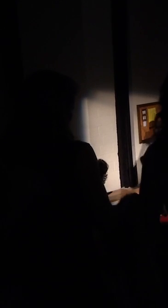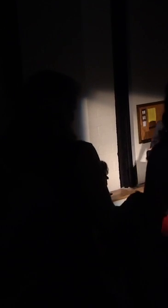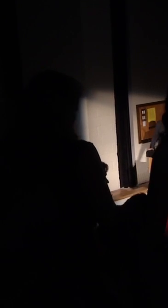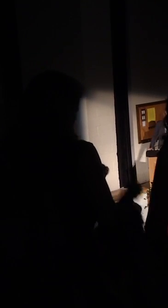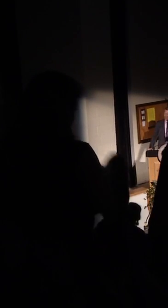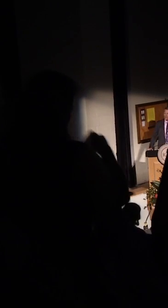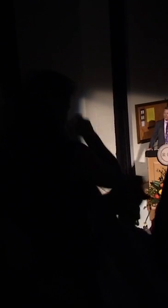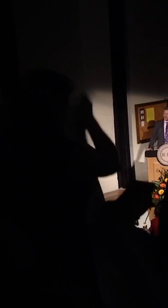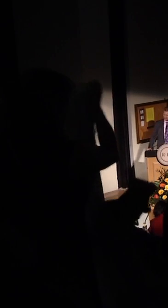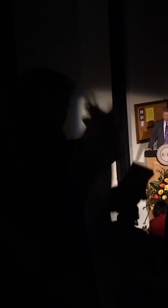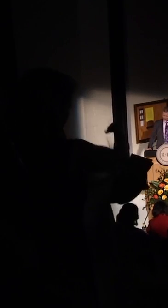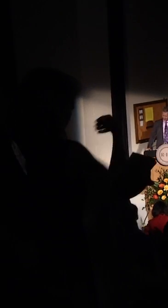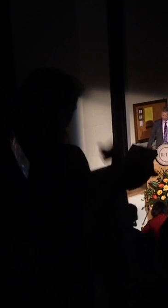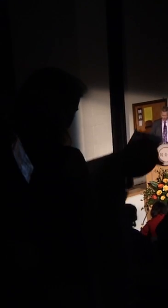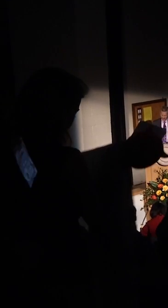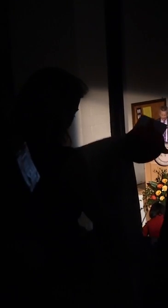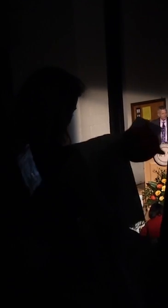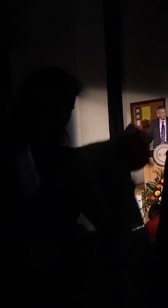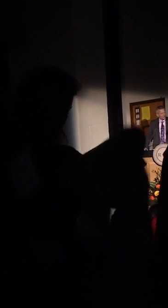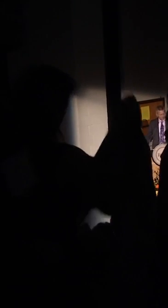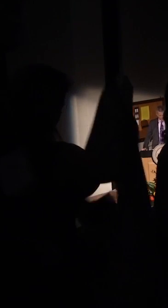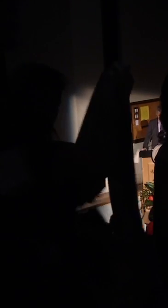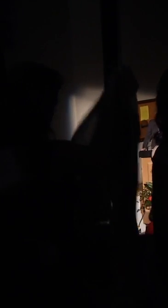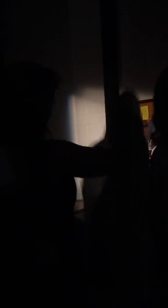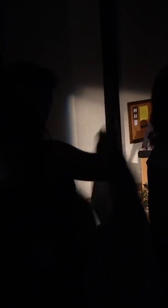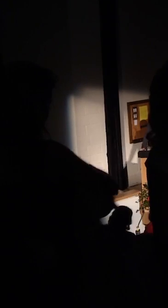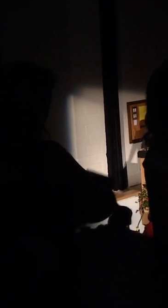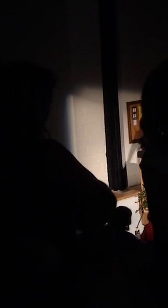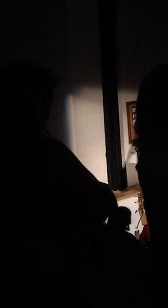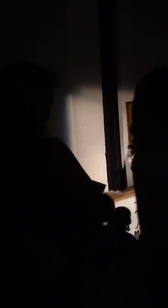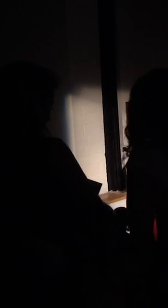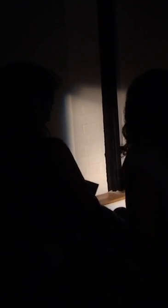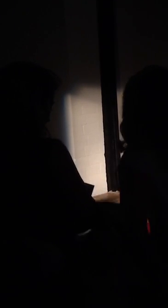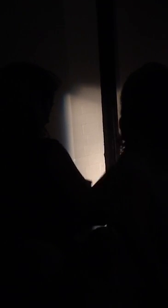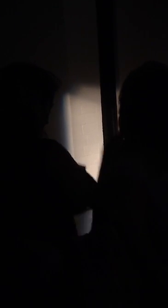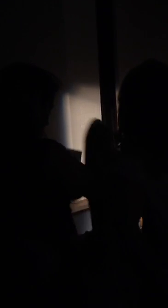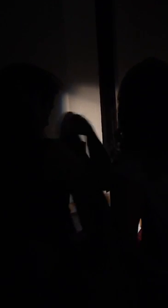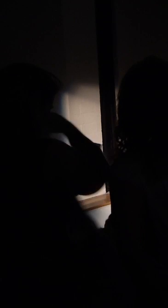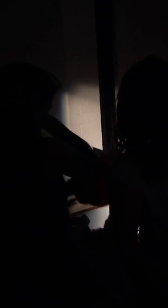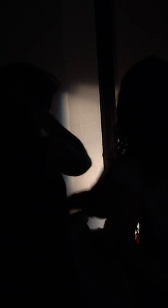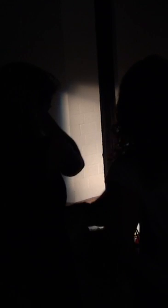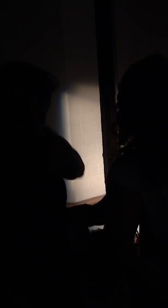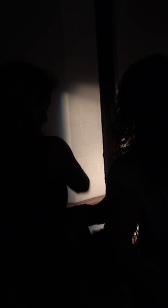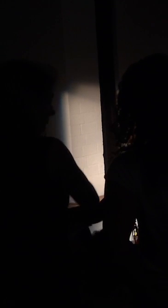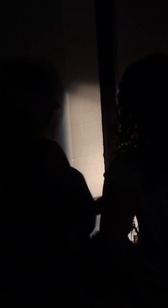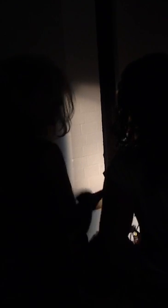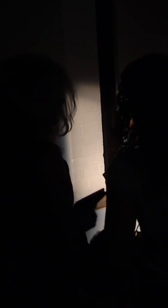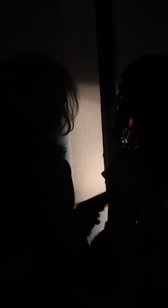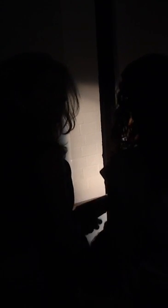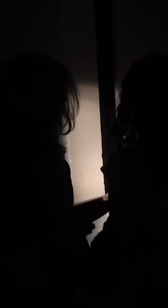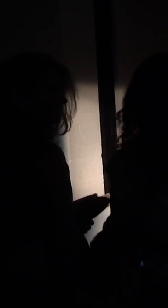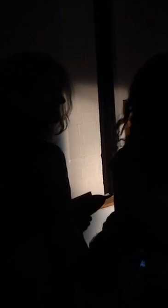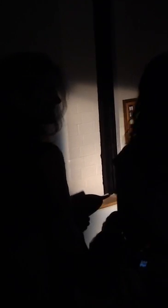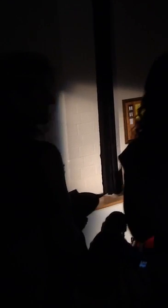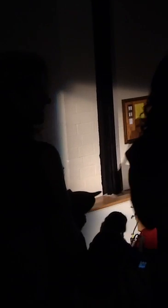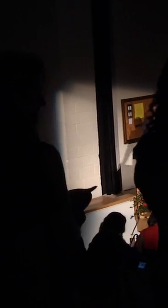University Gallery immediately following this ceremony. There are staff members here to help direct you to the gallery,